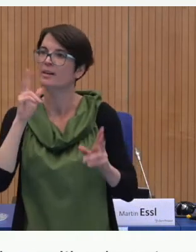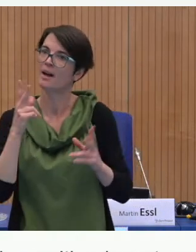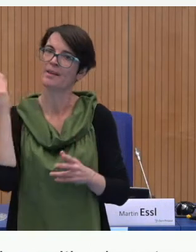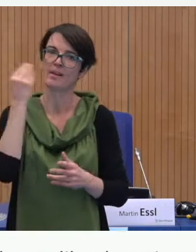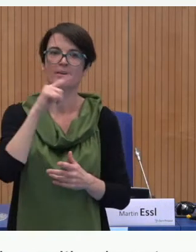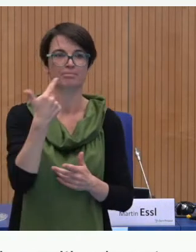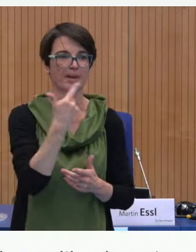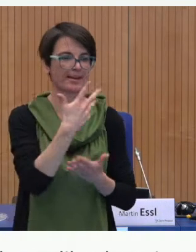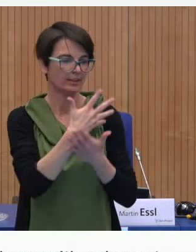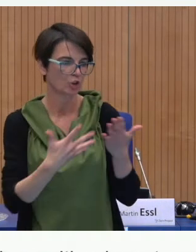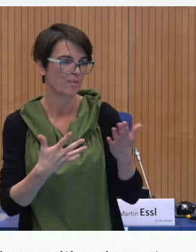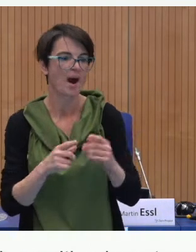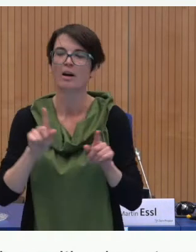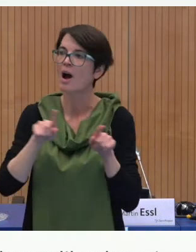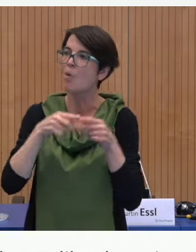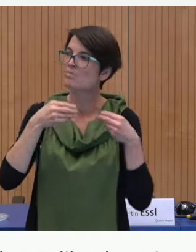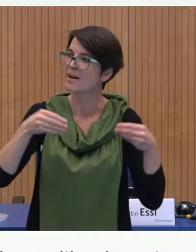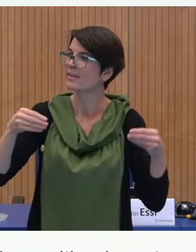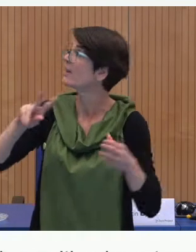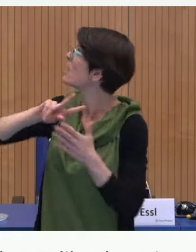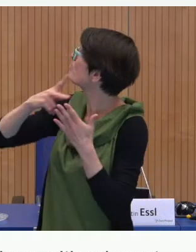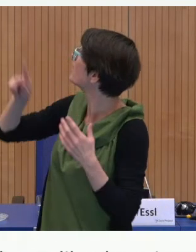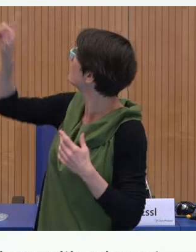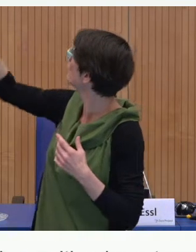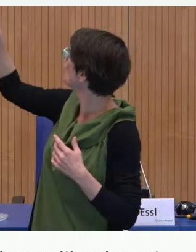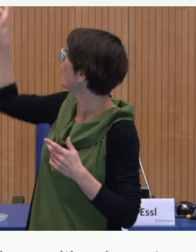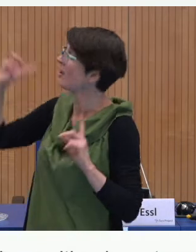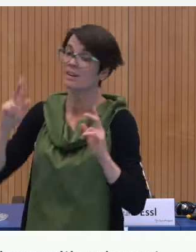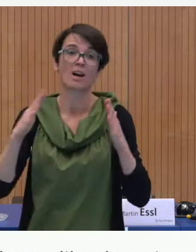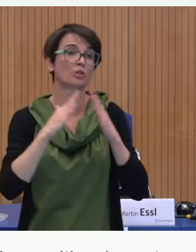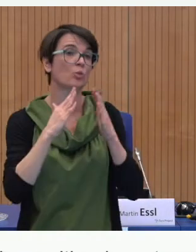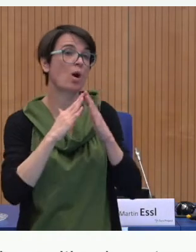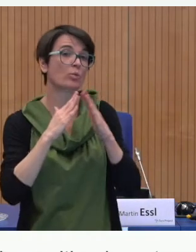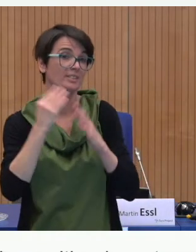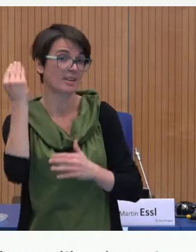14 years, in our unique bilingual teaching setting with hearing and deaf trainers.